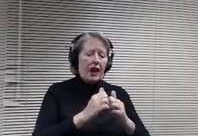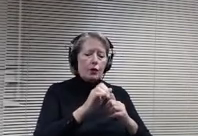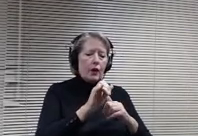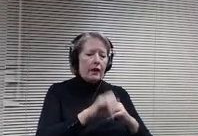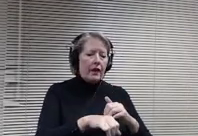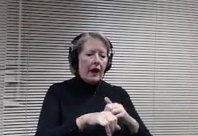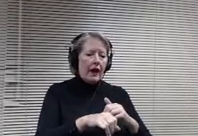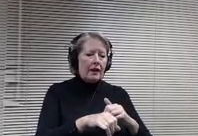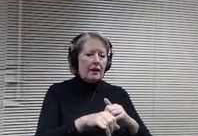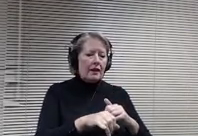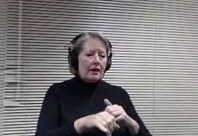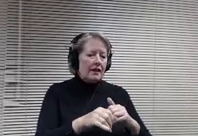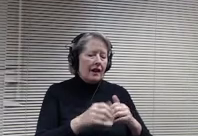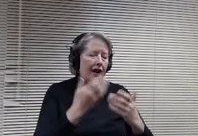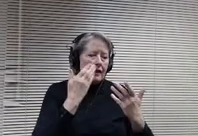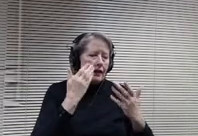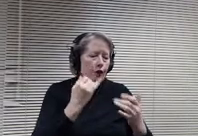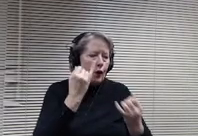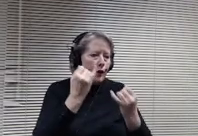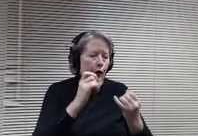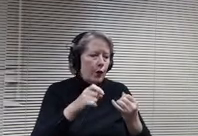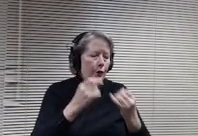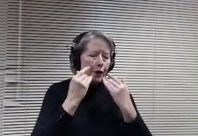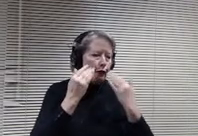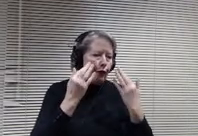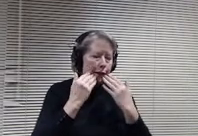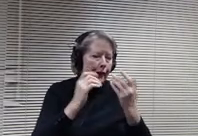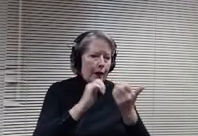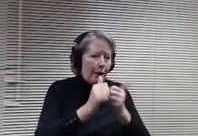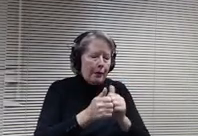friendly amendment, so I just thought I'd put it out there.